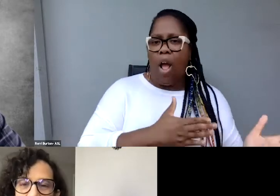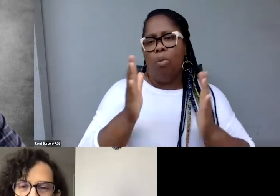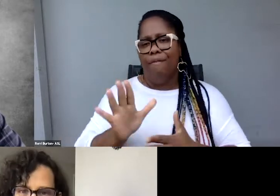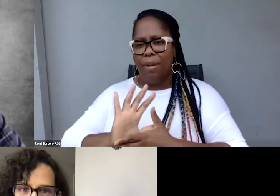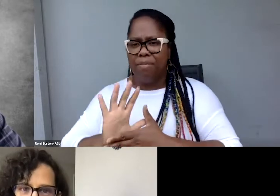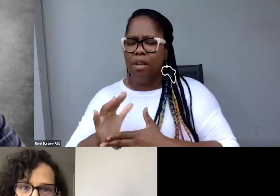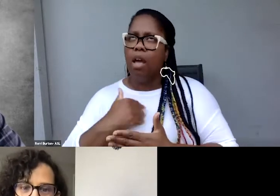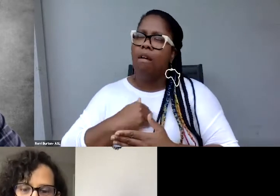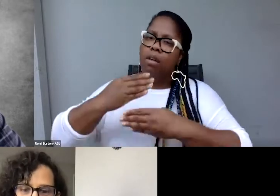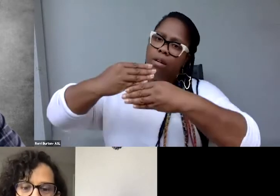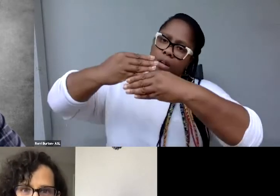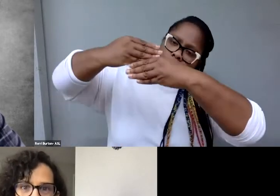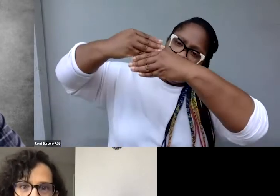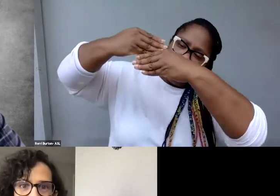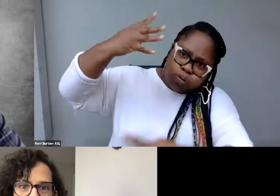Huge number of our films are captioned.